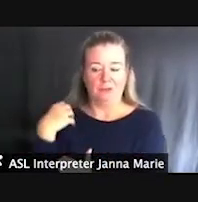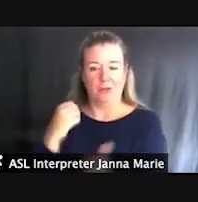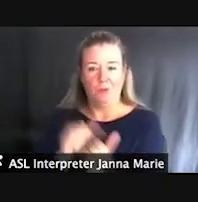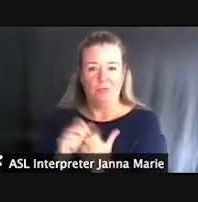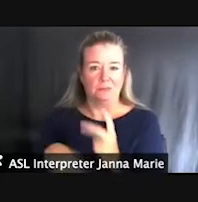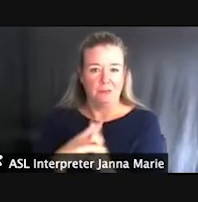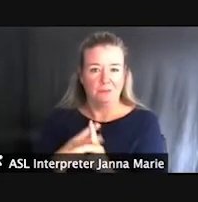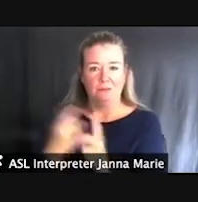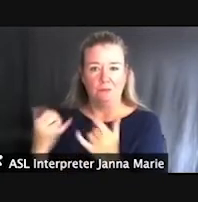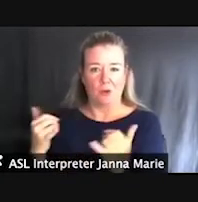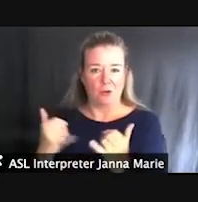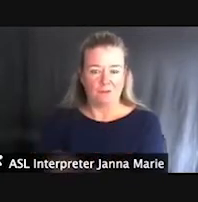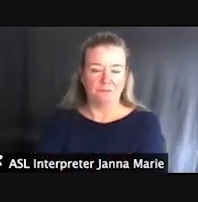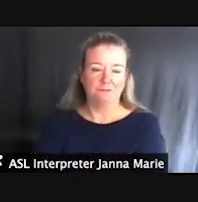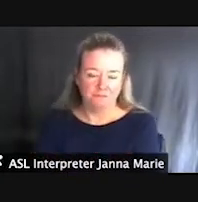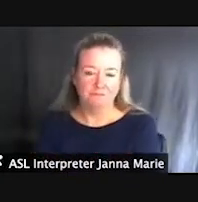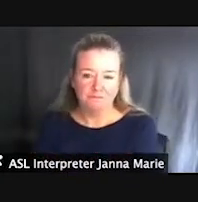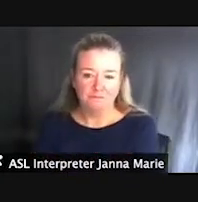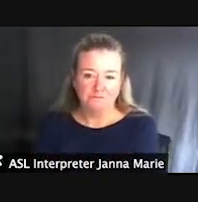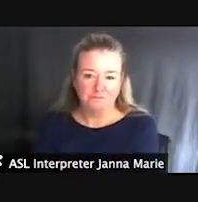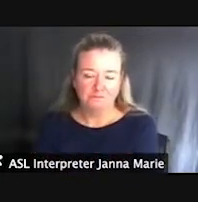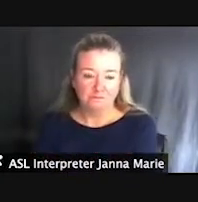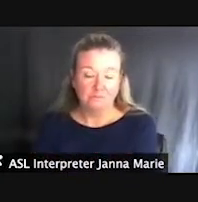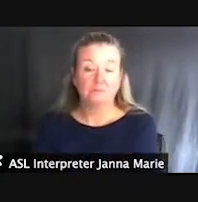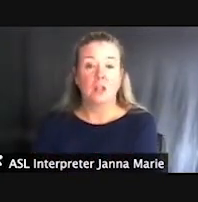I wanted to talk a little bit about our toilet shower buildings.